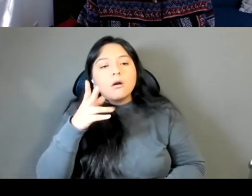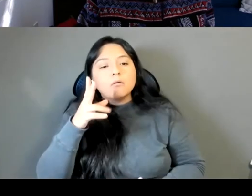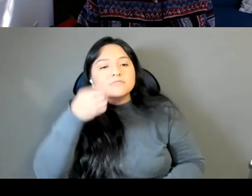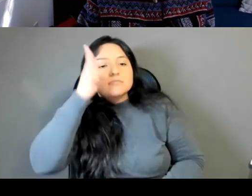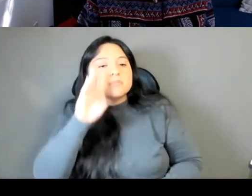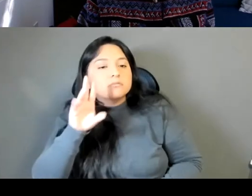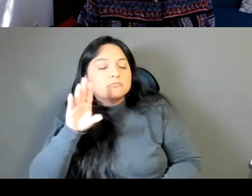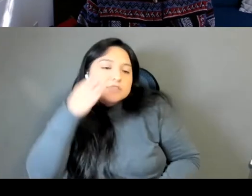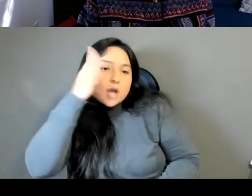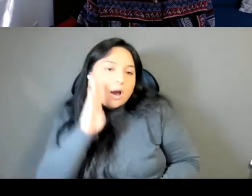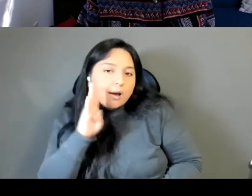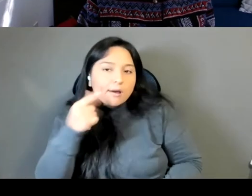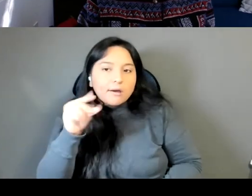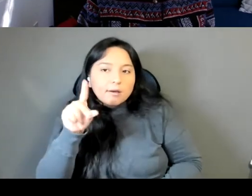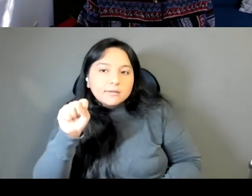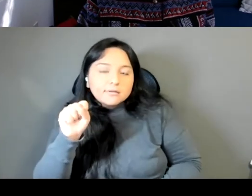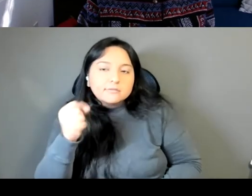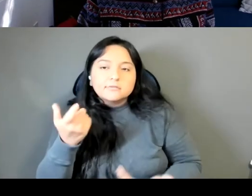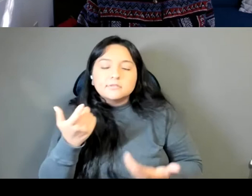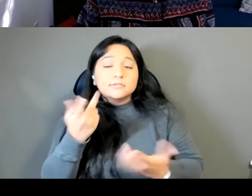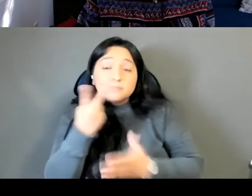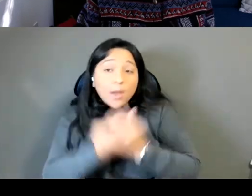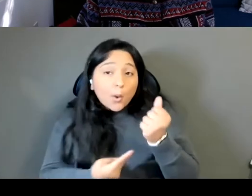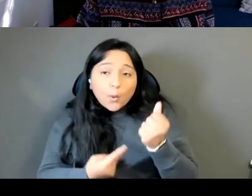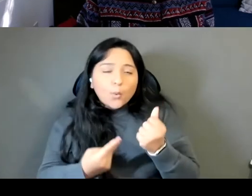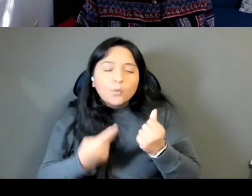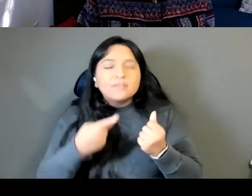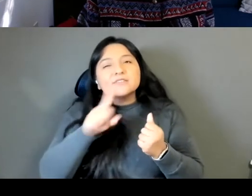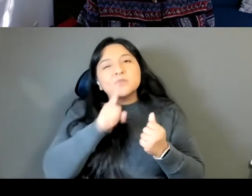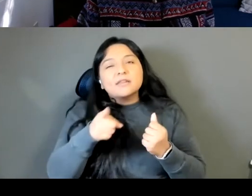This is a little bit more of like a magical realist question as you're talking about theory